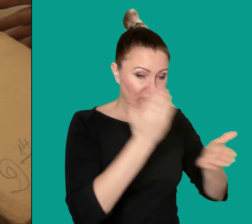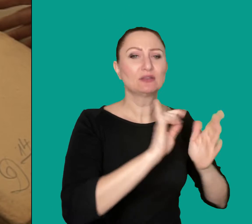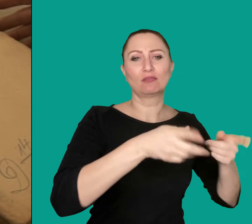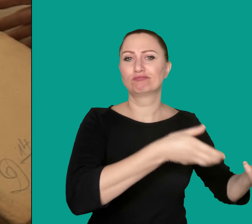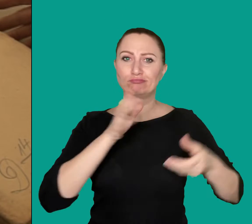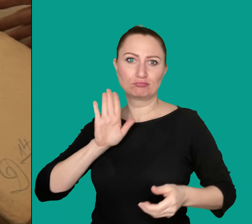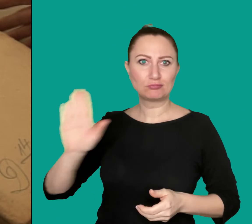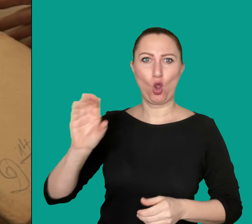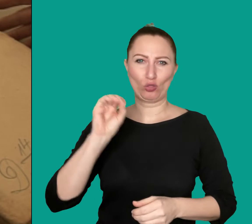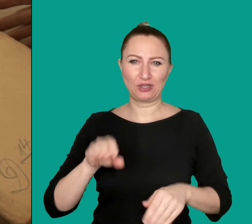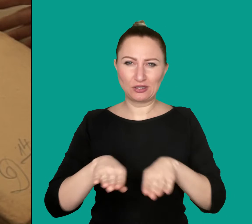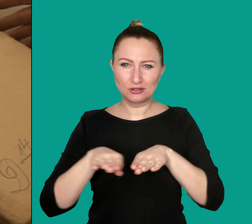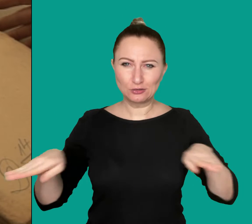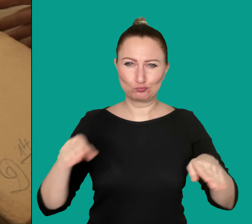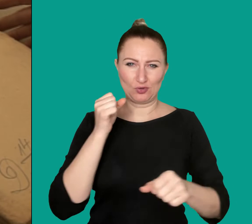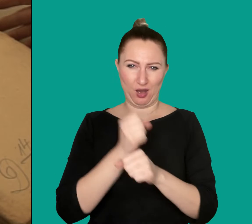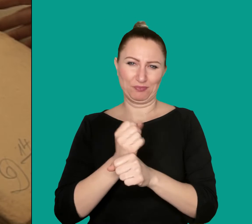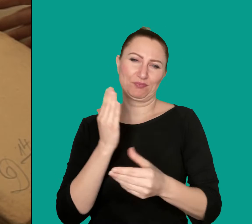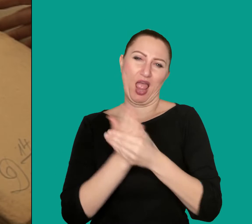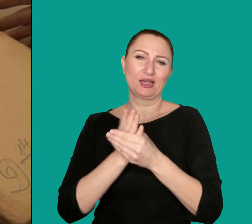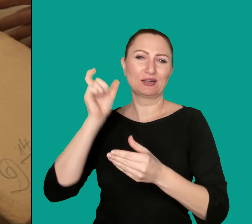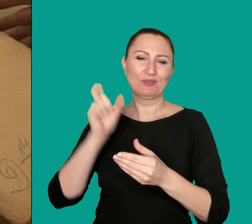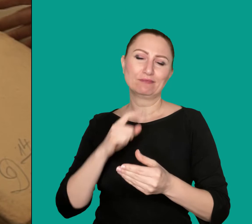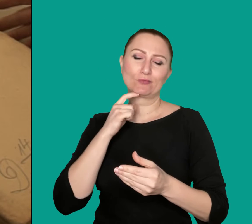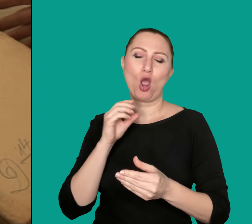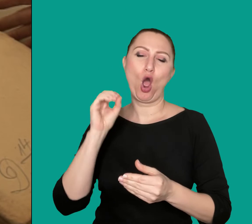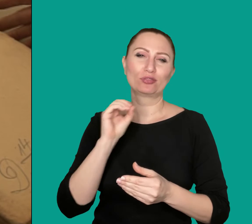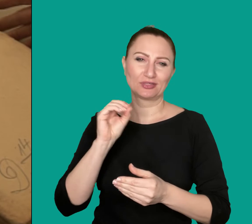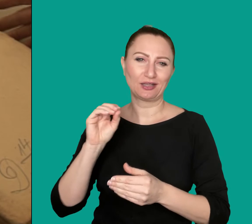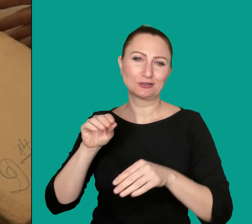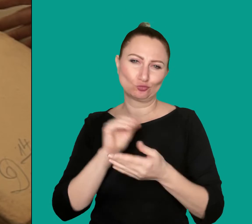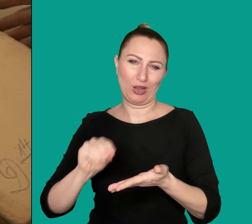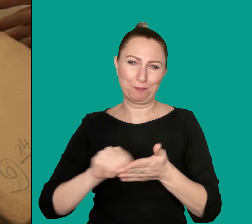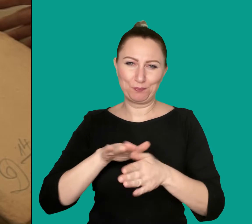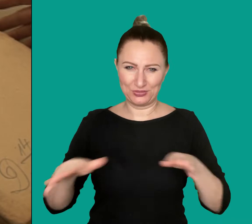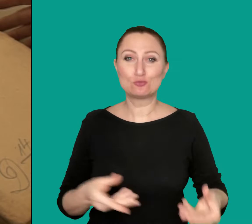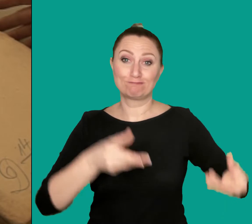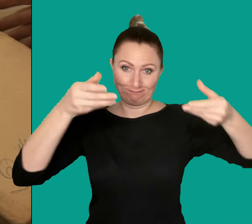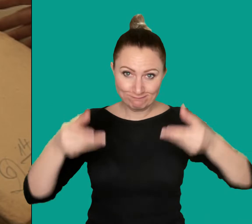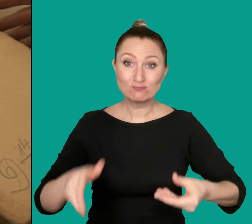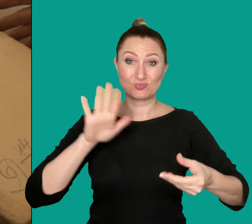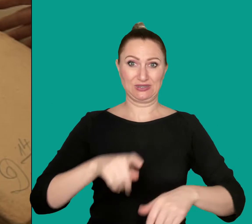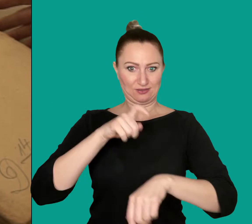Then it reaches the desk of the archivist – Ondřej. At this point he decides